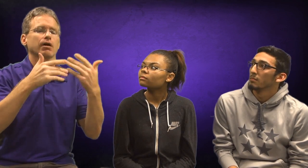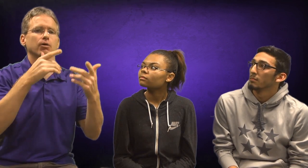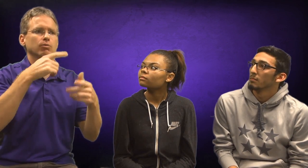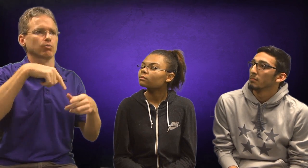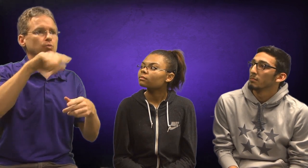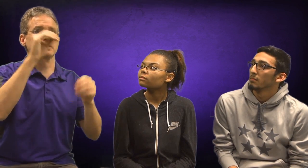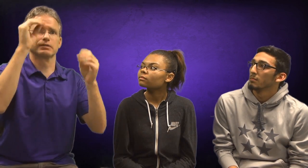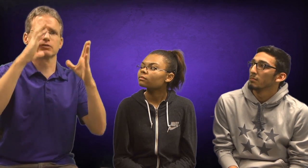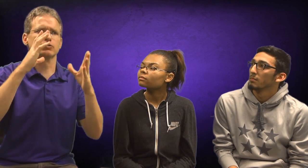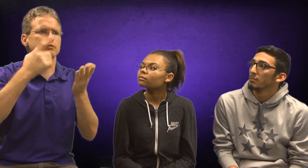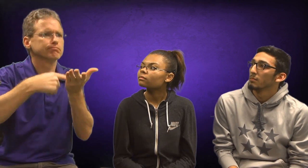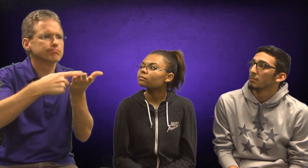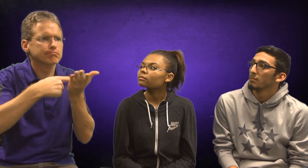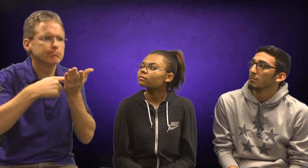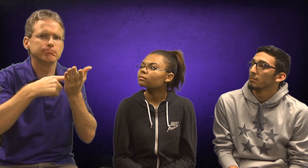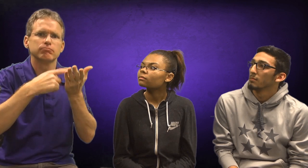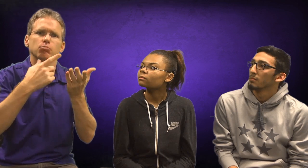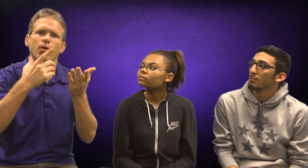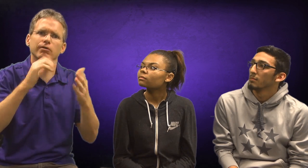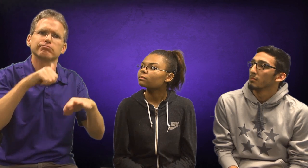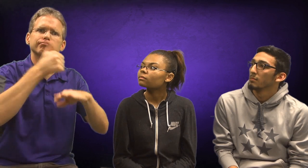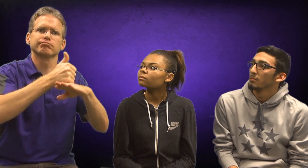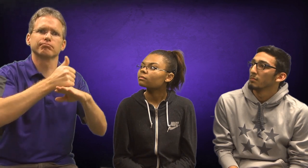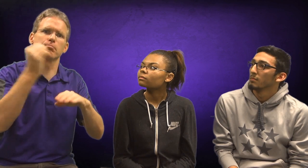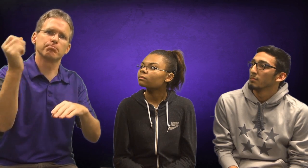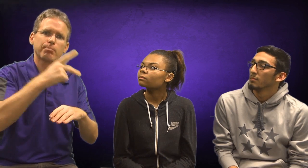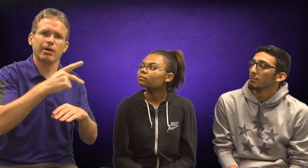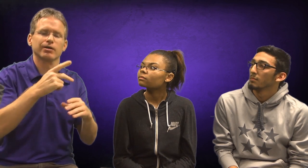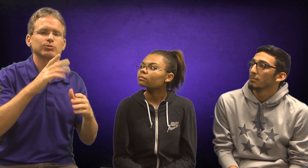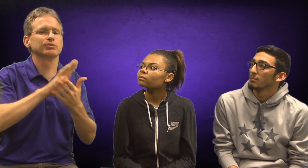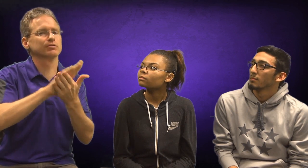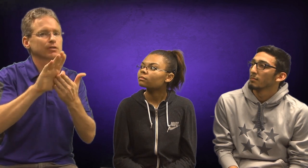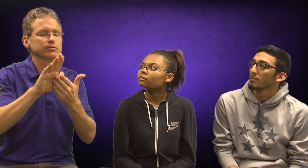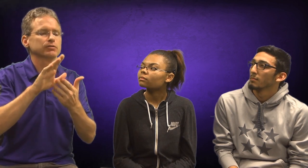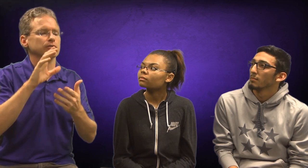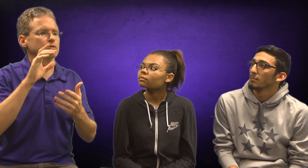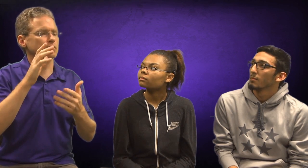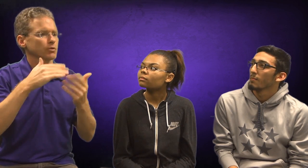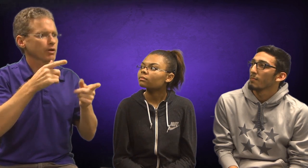But all the teachers here discussed about bringing it back so it's really nice.